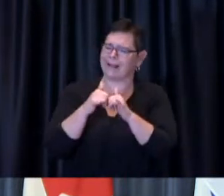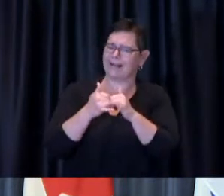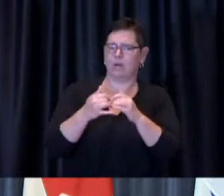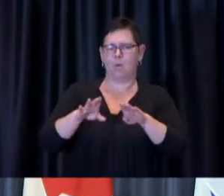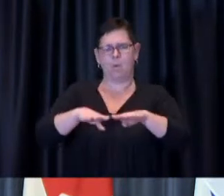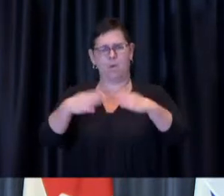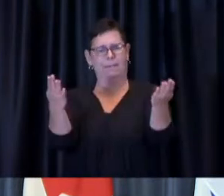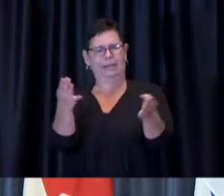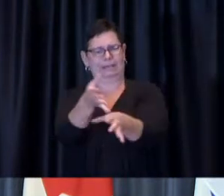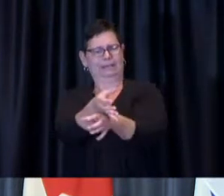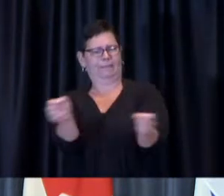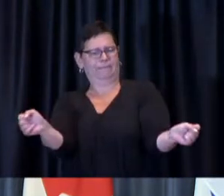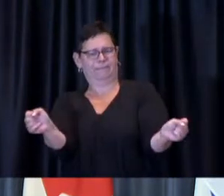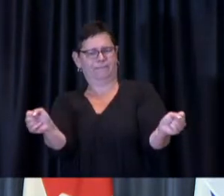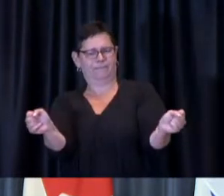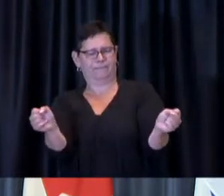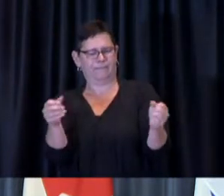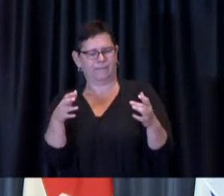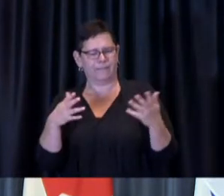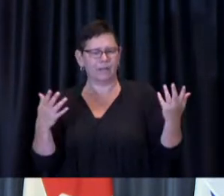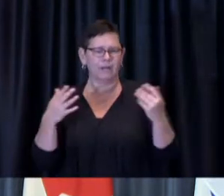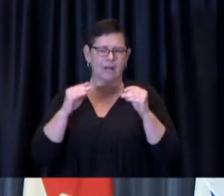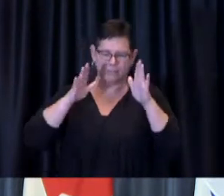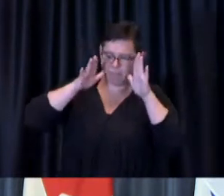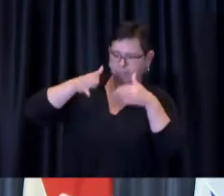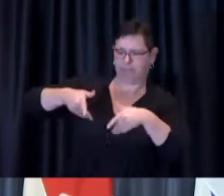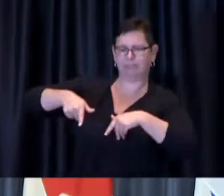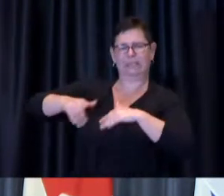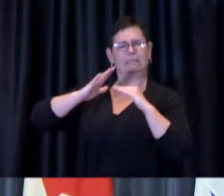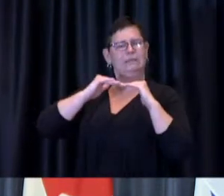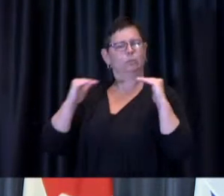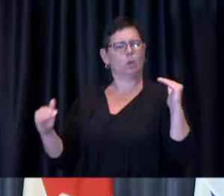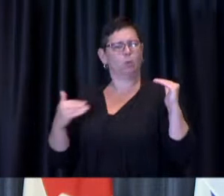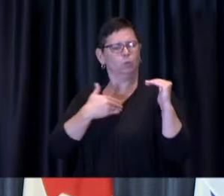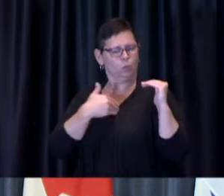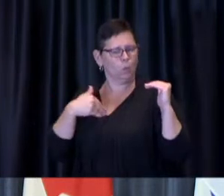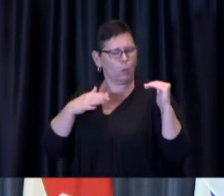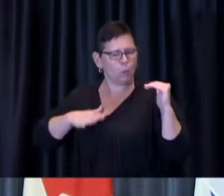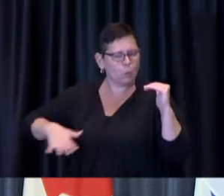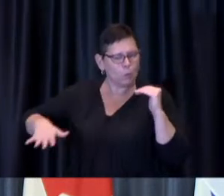I'm also excited to announce a new restaurant program, called Dine Together.